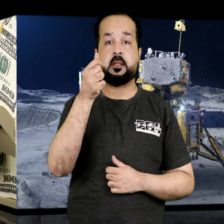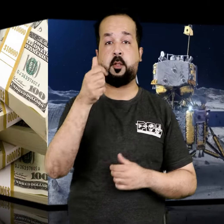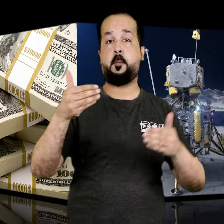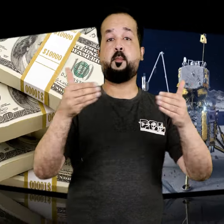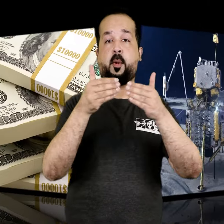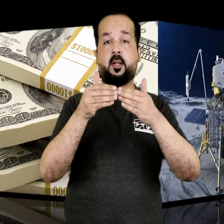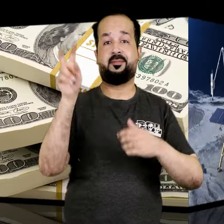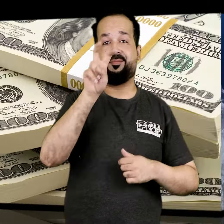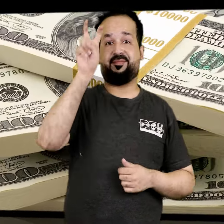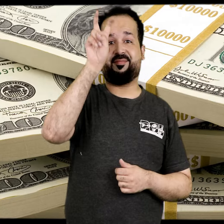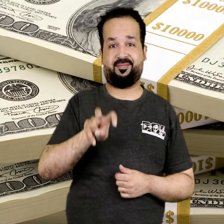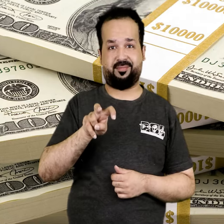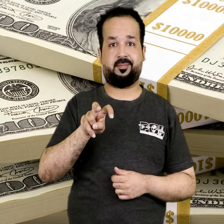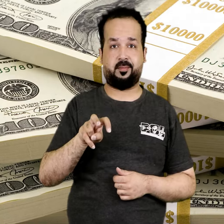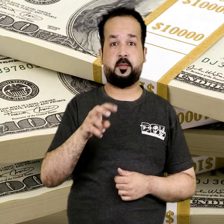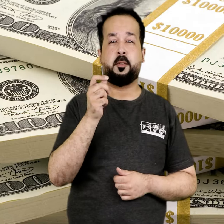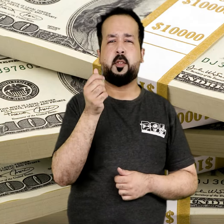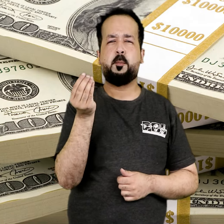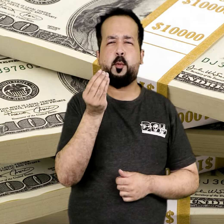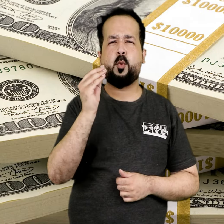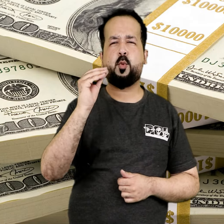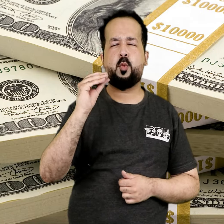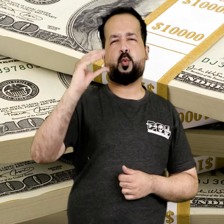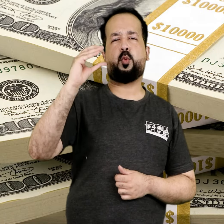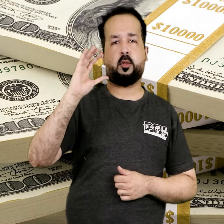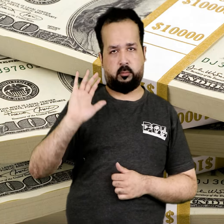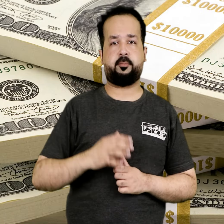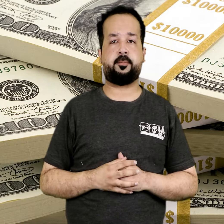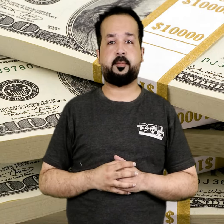US dollar sees slight increase in value against Pakistani rupee,